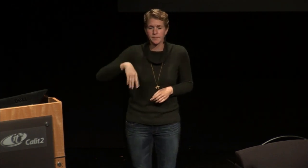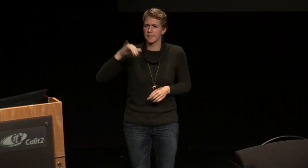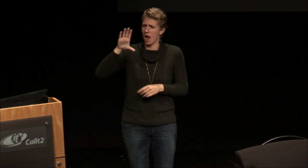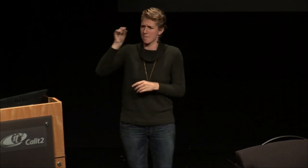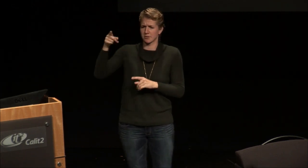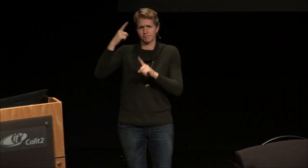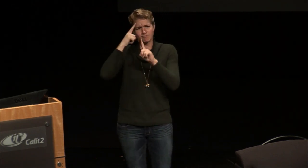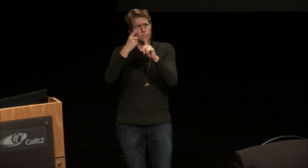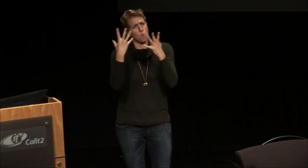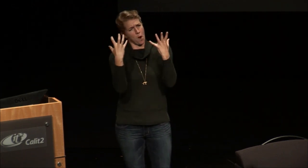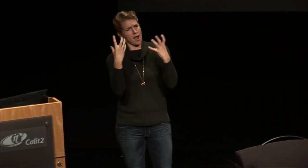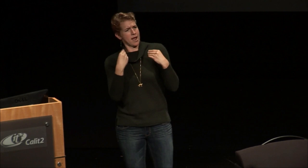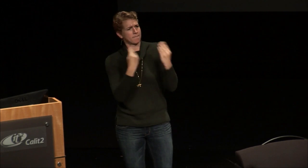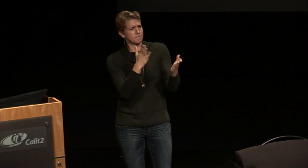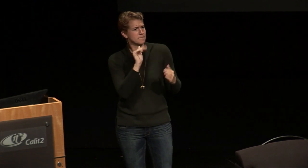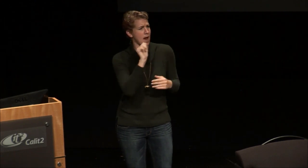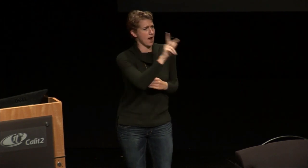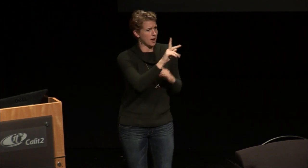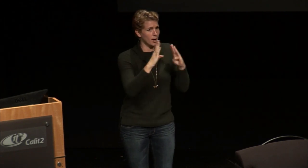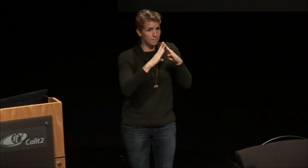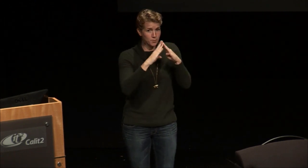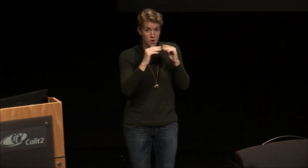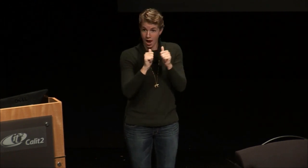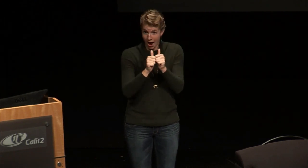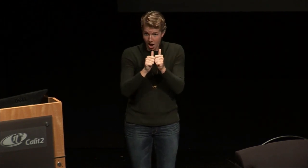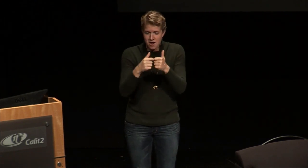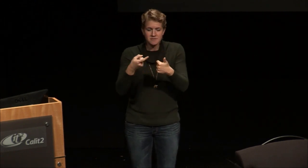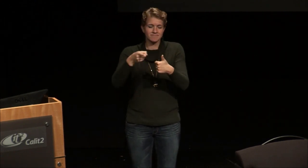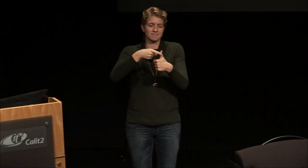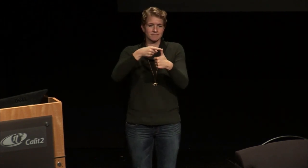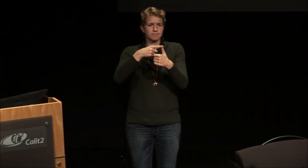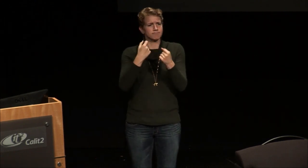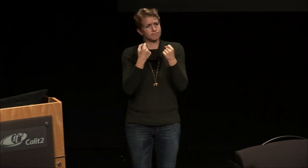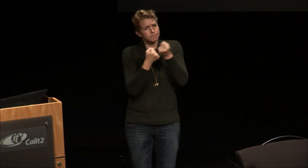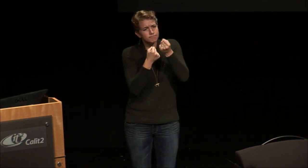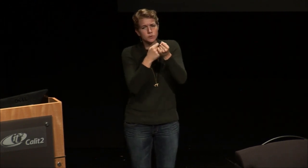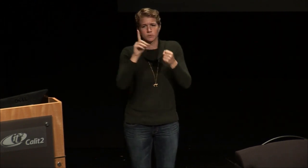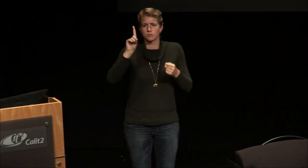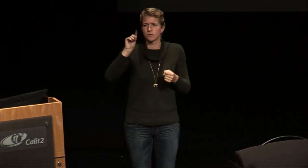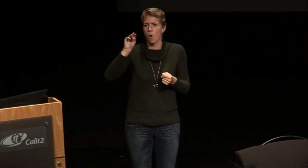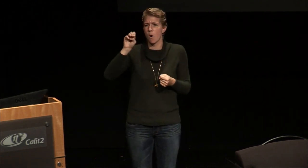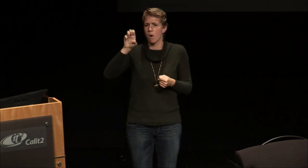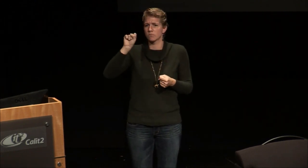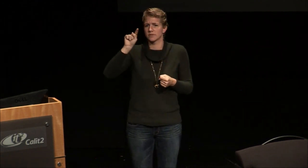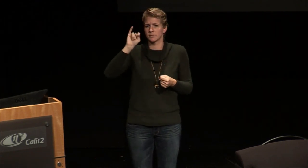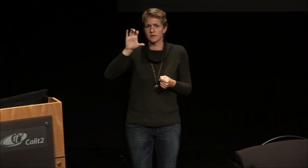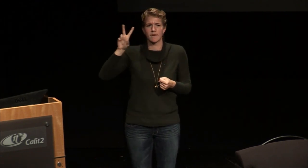shop and that company aims to give back to the community in several ways